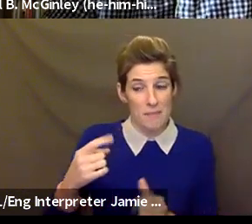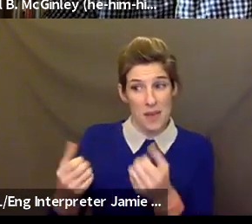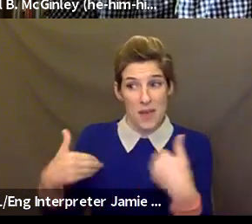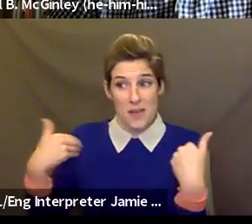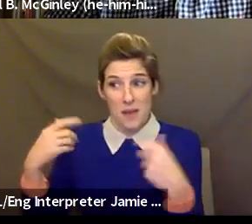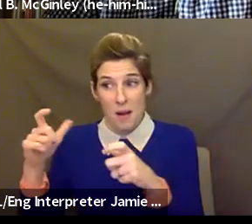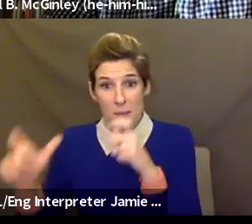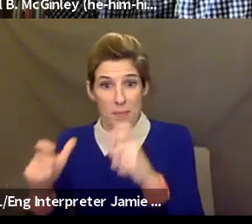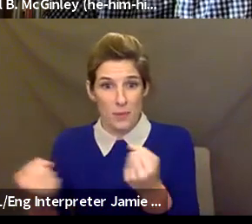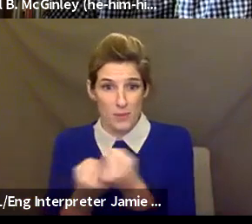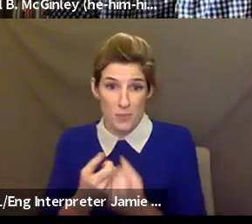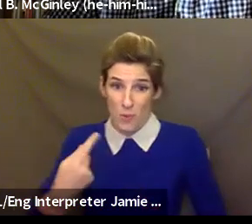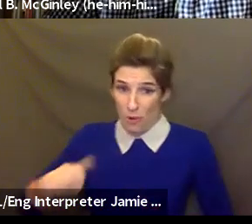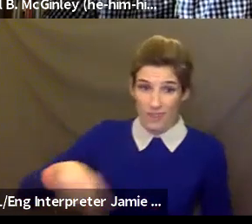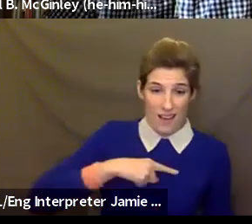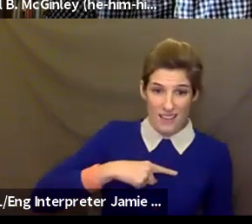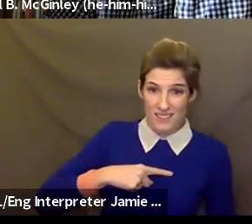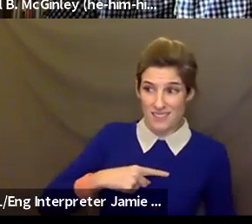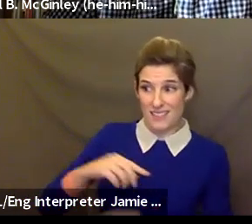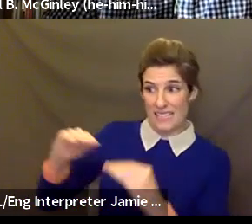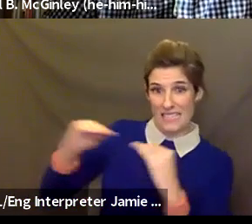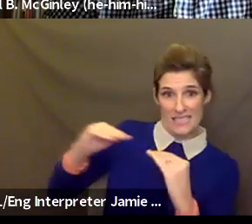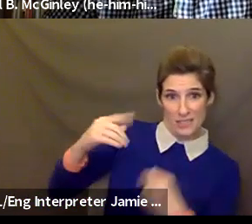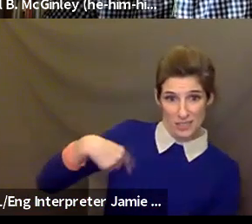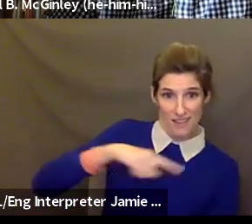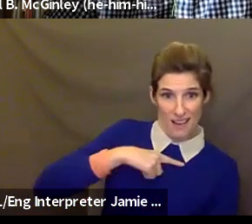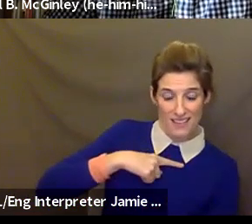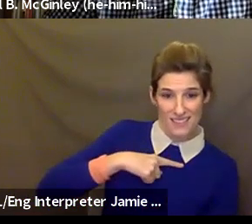little separation between the elders and the youngers at